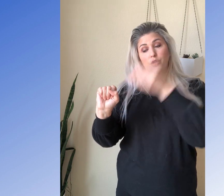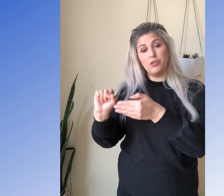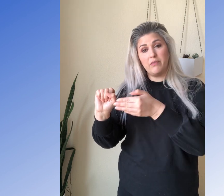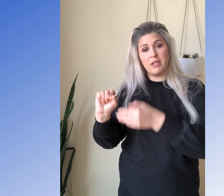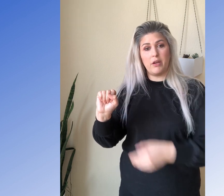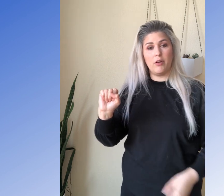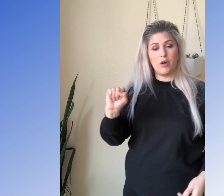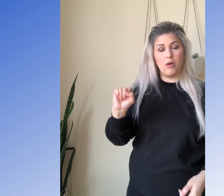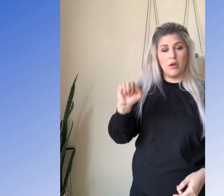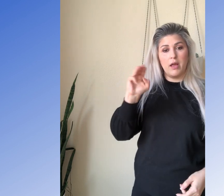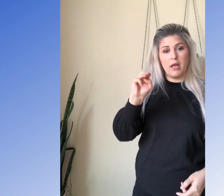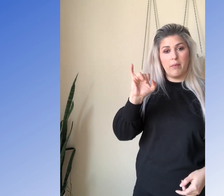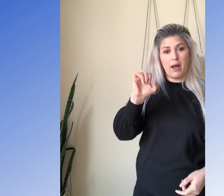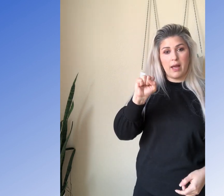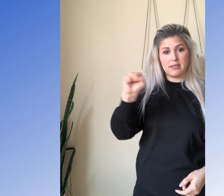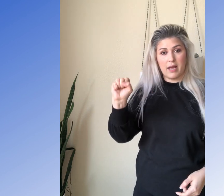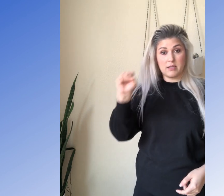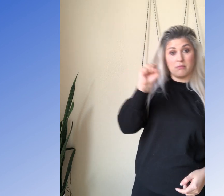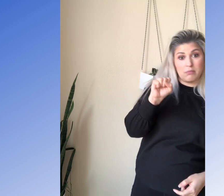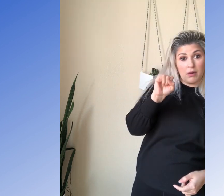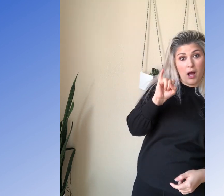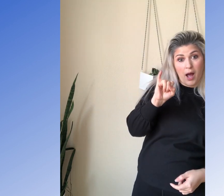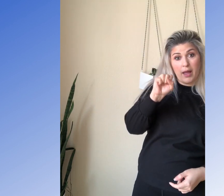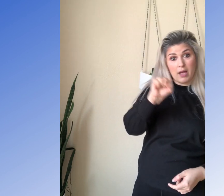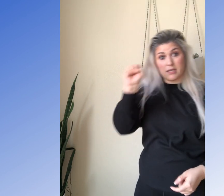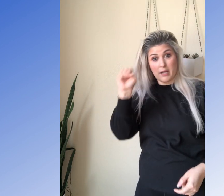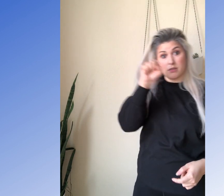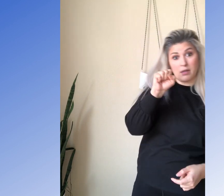you leave it there. You don't go M I S S. I. S. S.